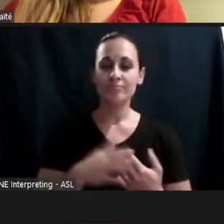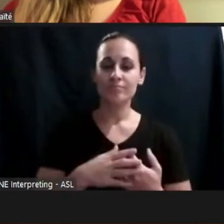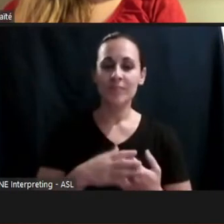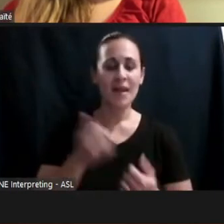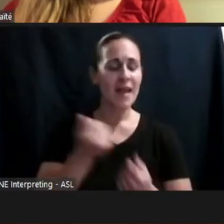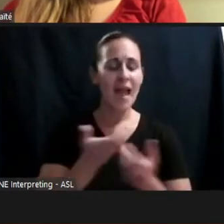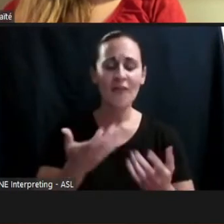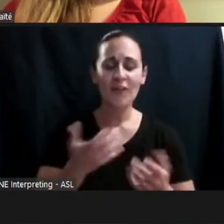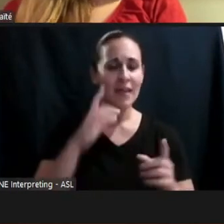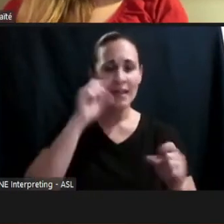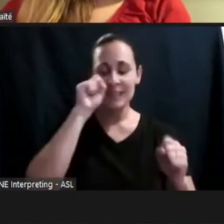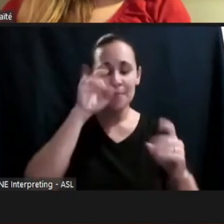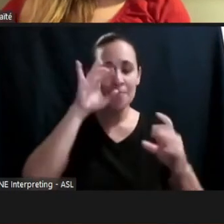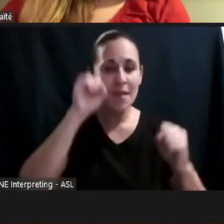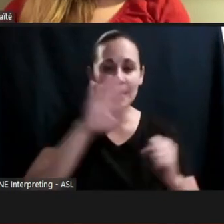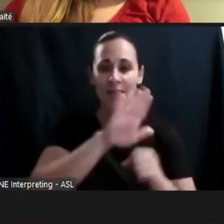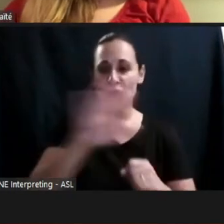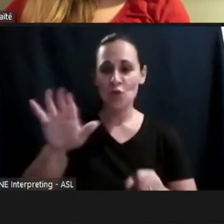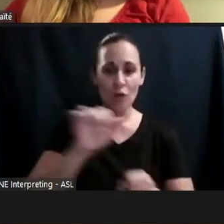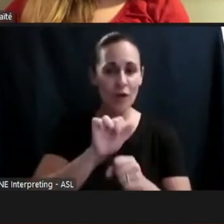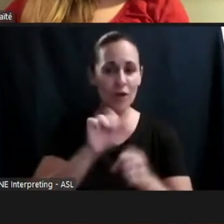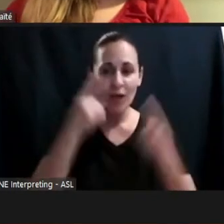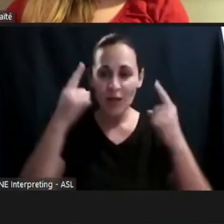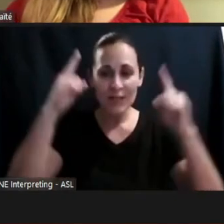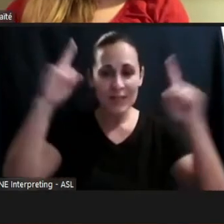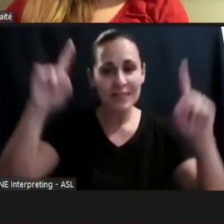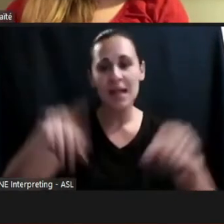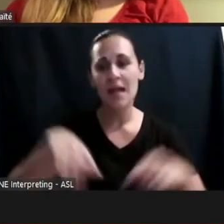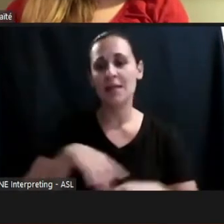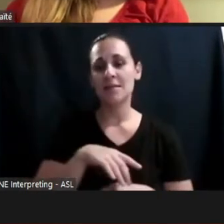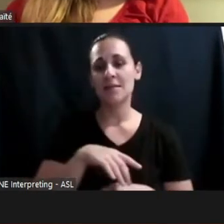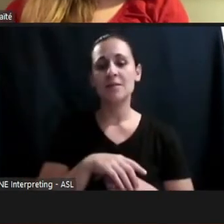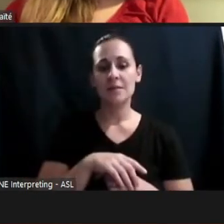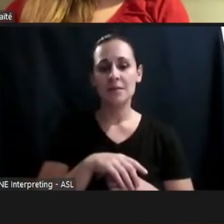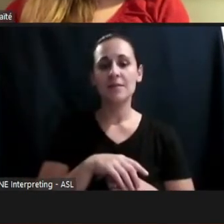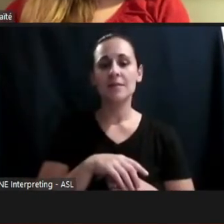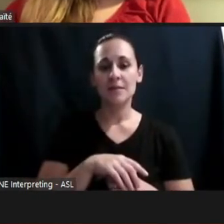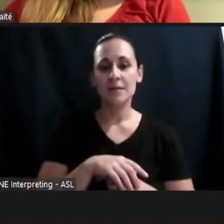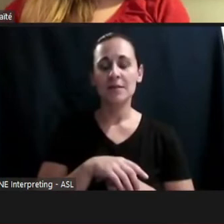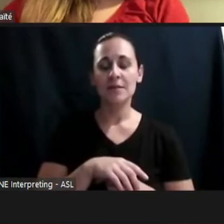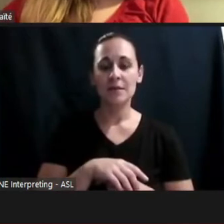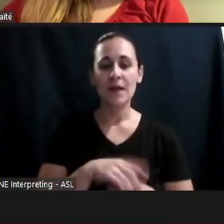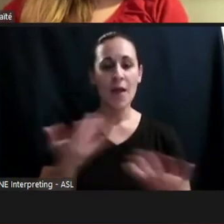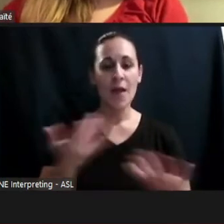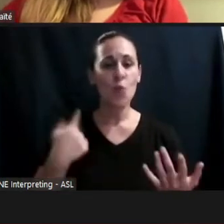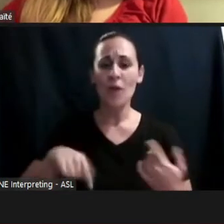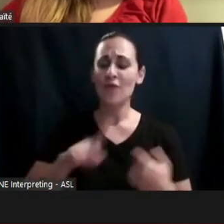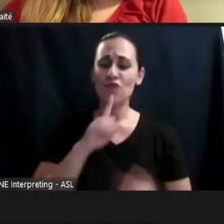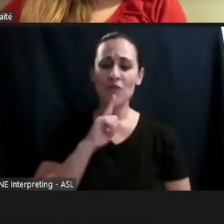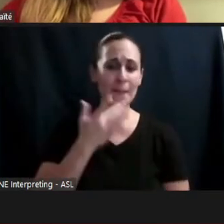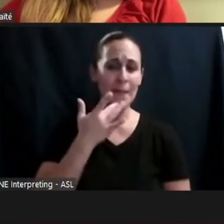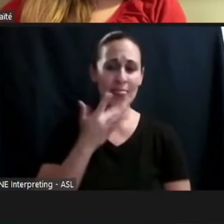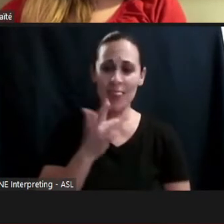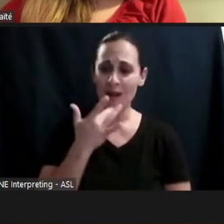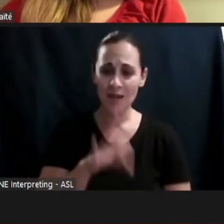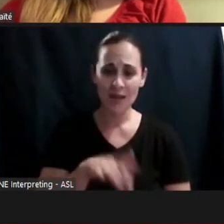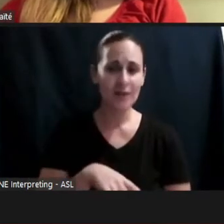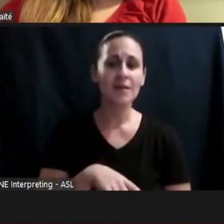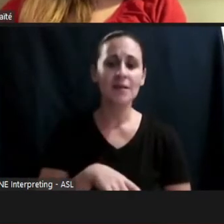impressed with everyone, and in a way we have been so privileged and lucky and Stanford has been a